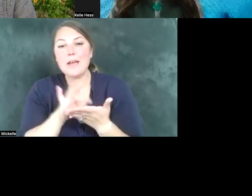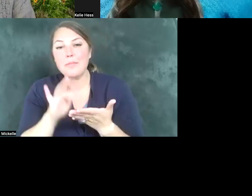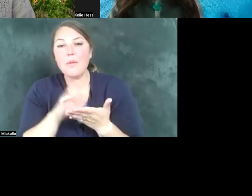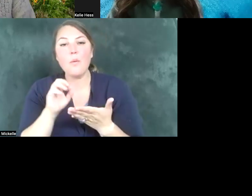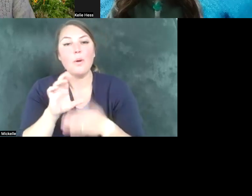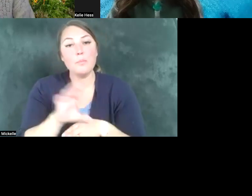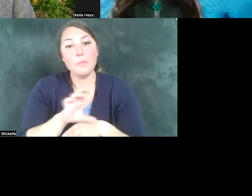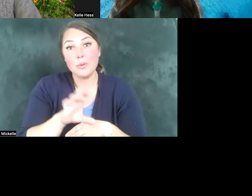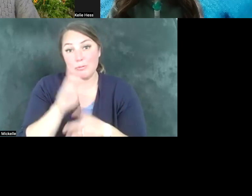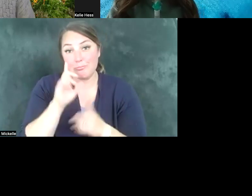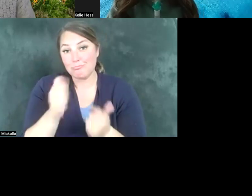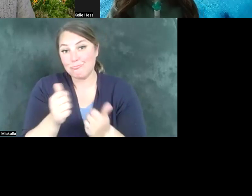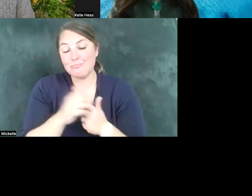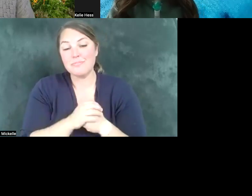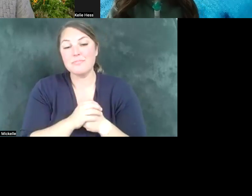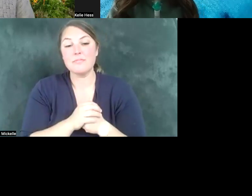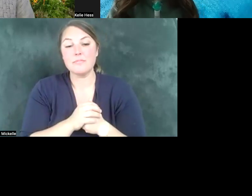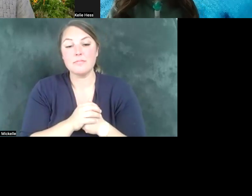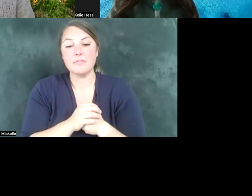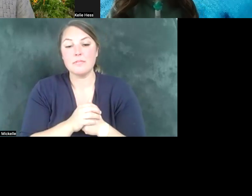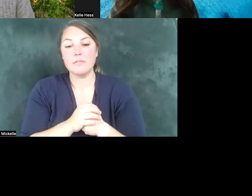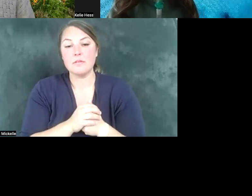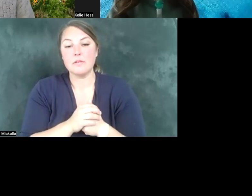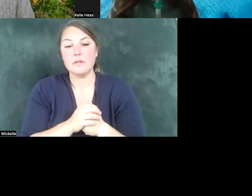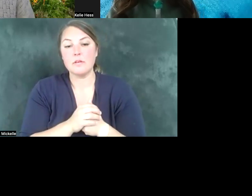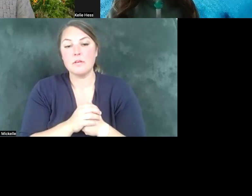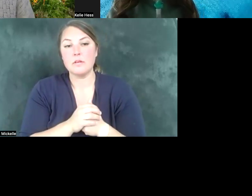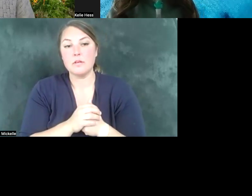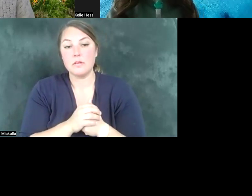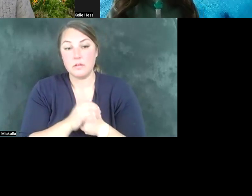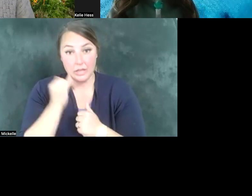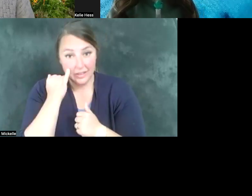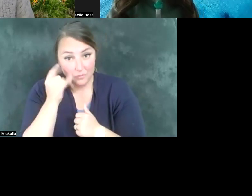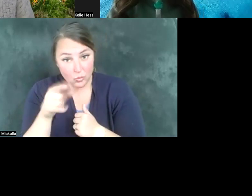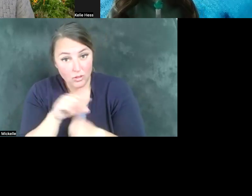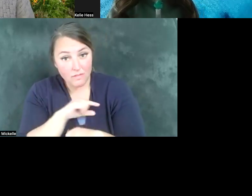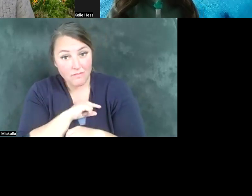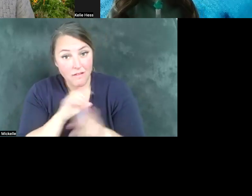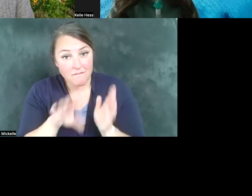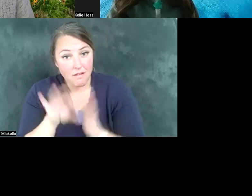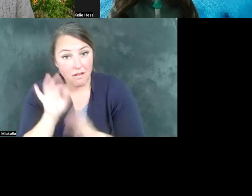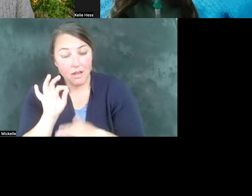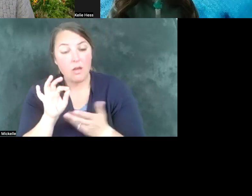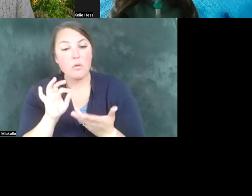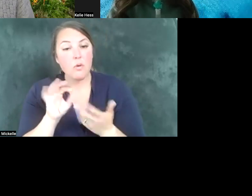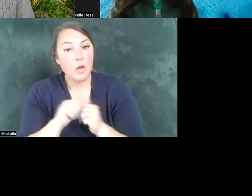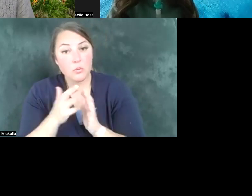and to find out if you qualify and how to register for that option if you would